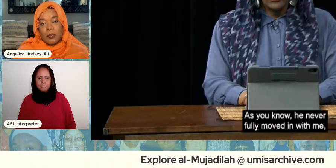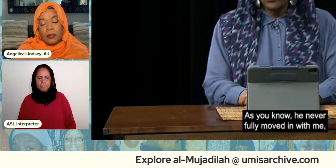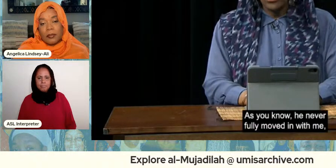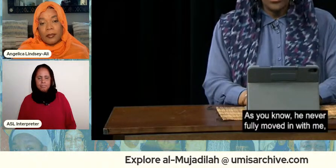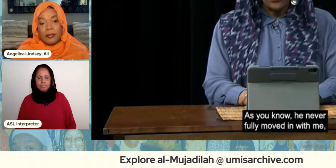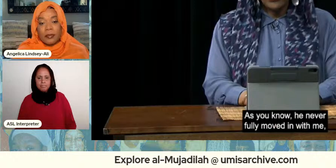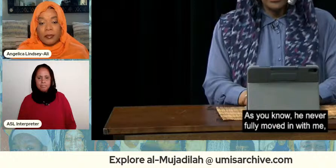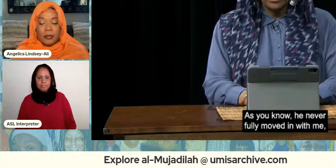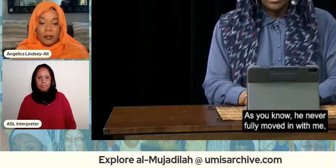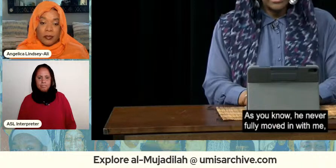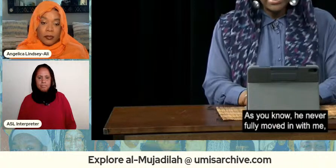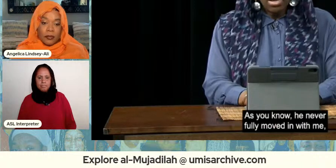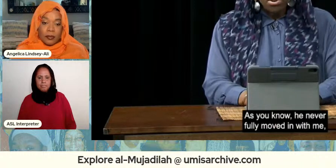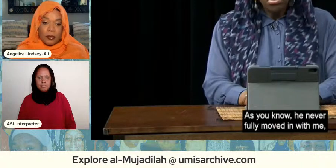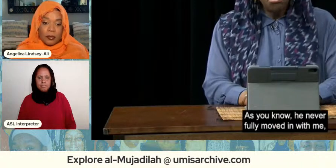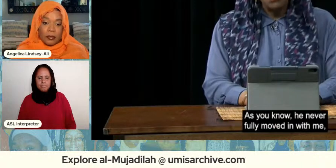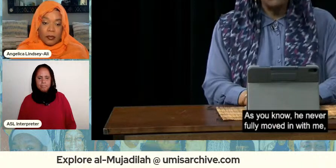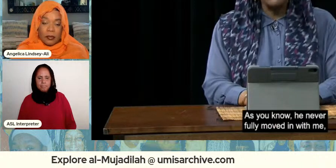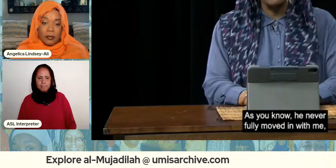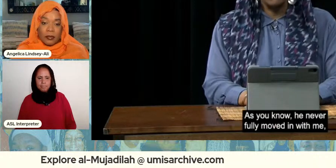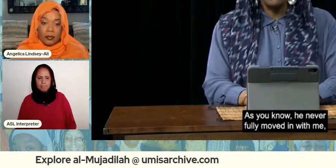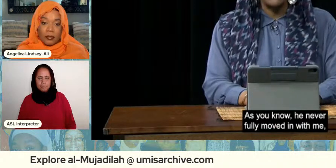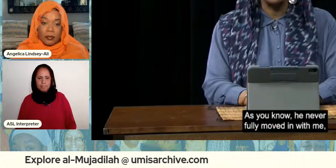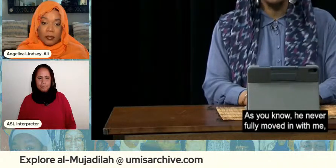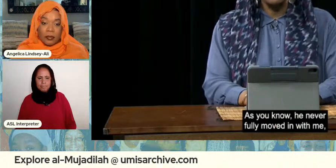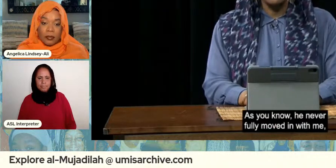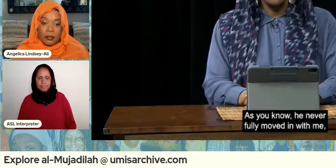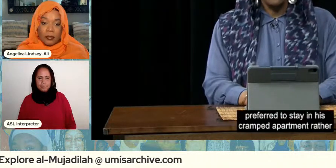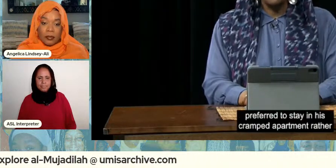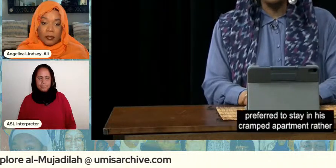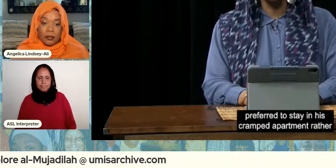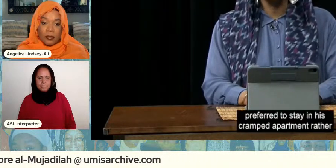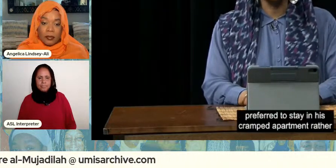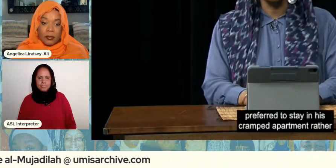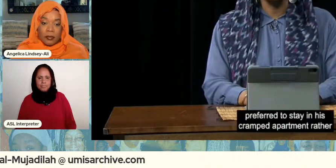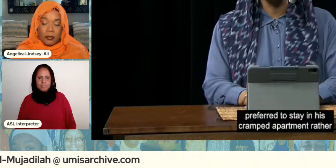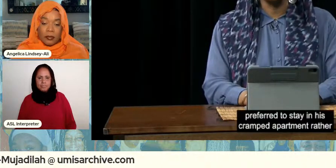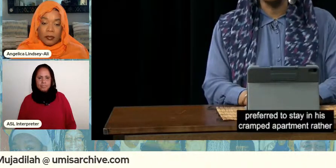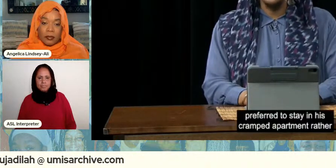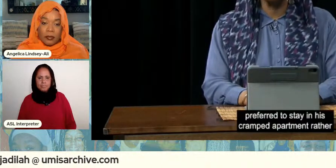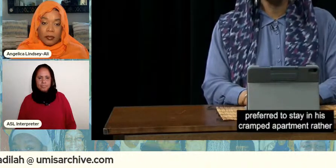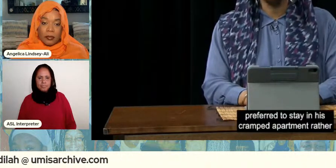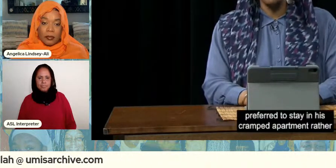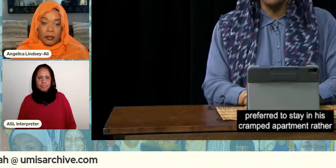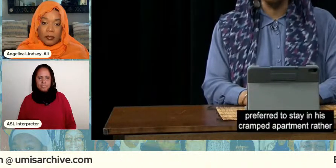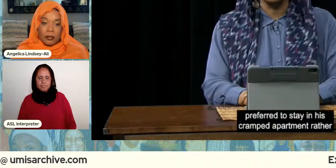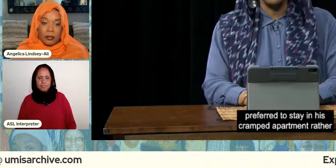as you know he never fully moved in with me preferred to stay in his cramped apartment